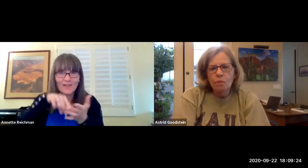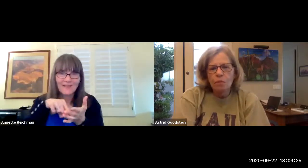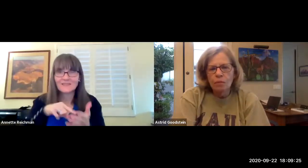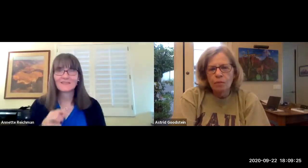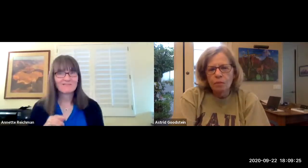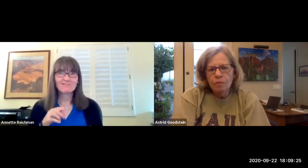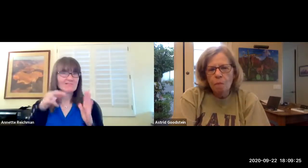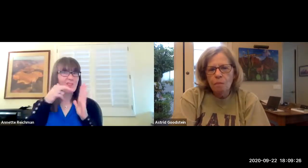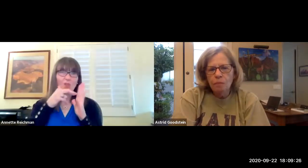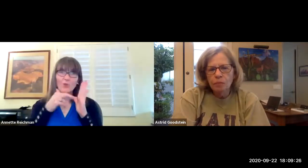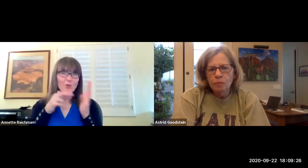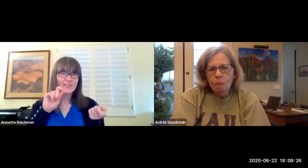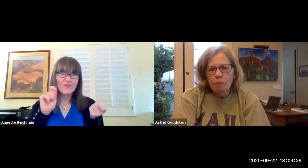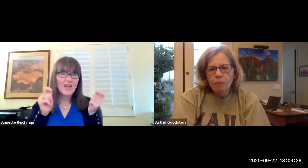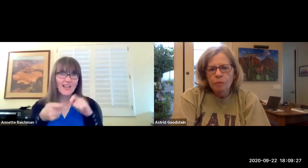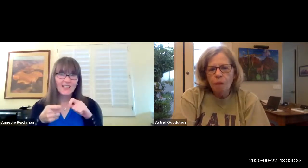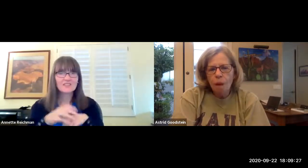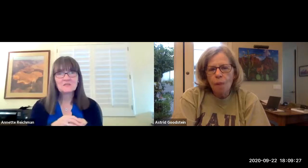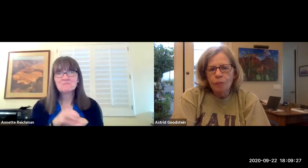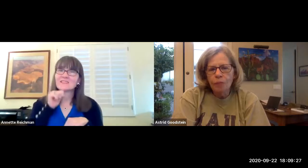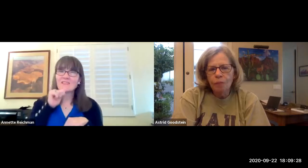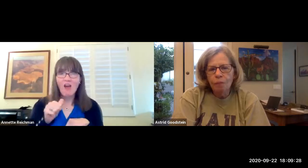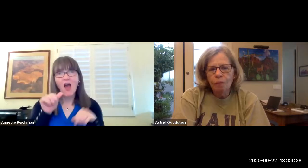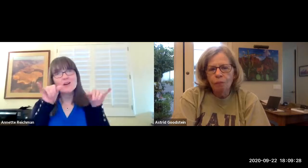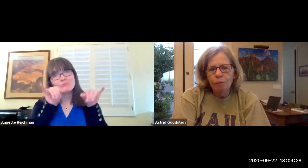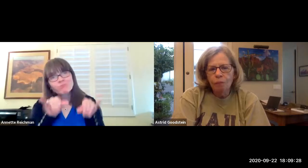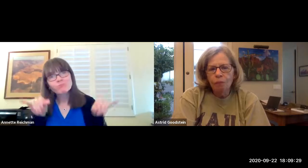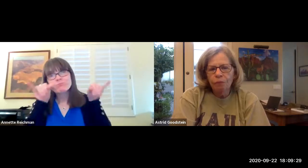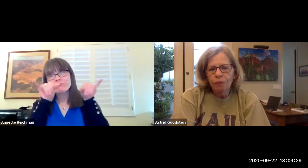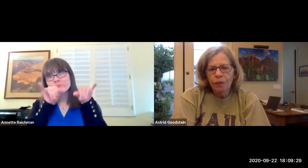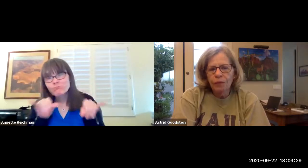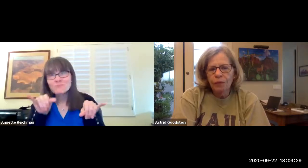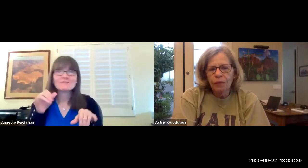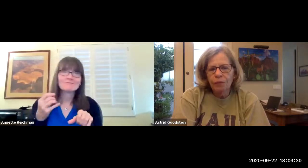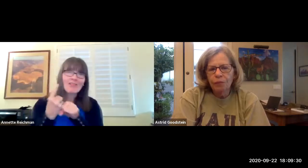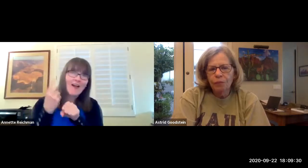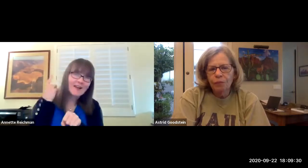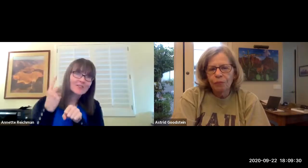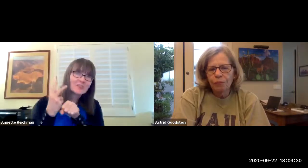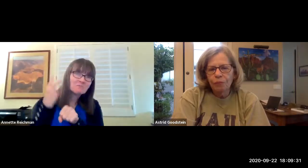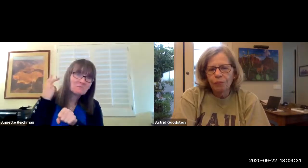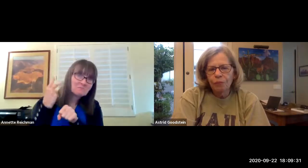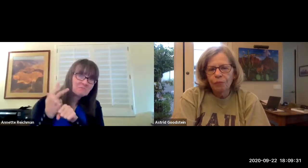doing all of this while going through all of this pandemic